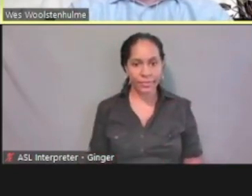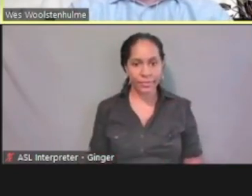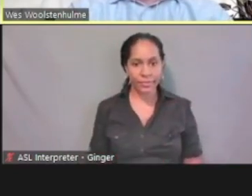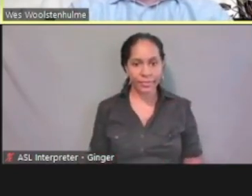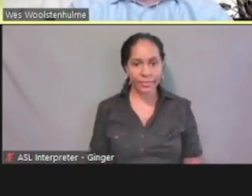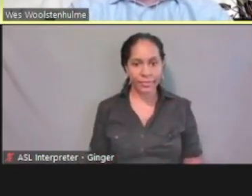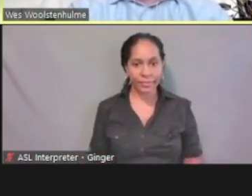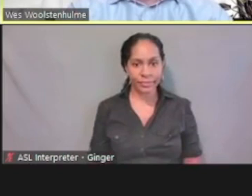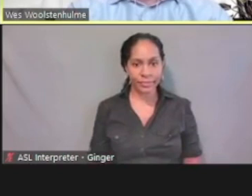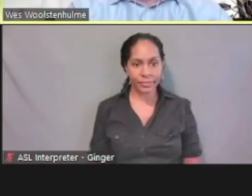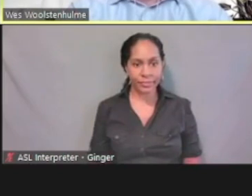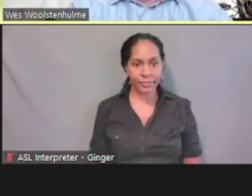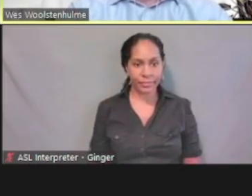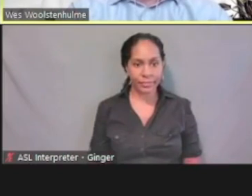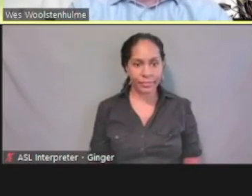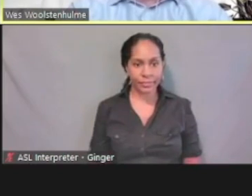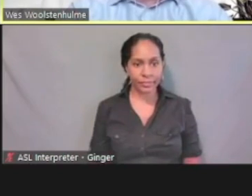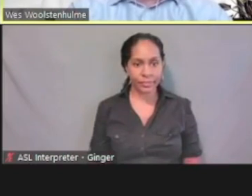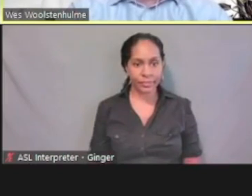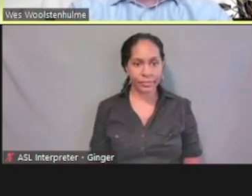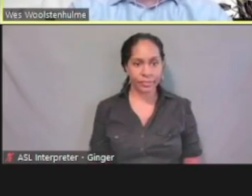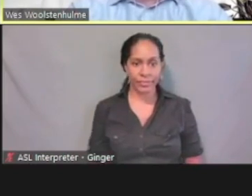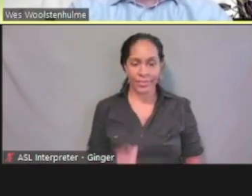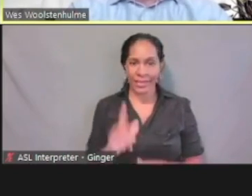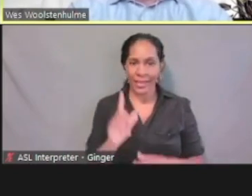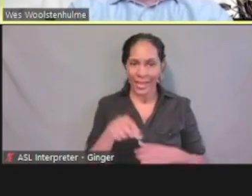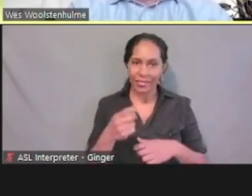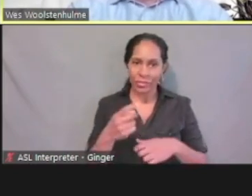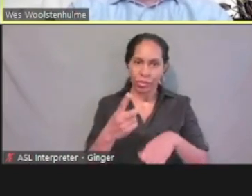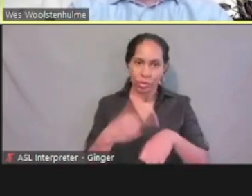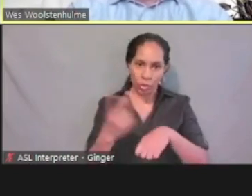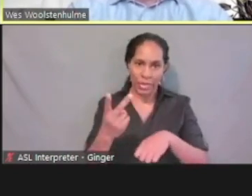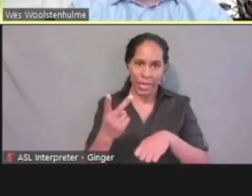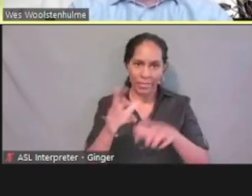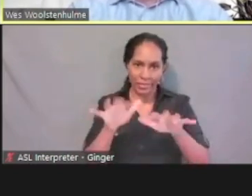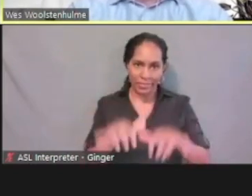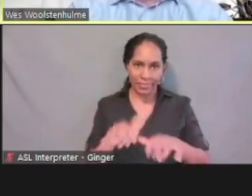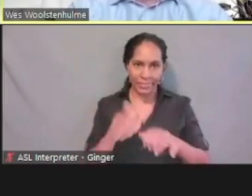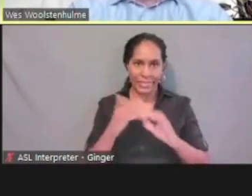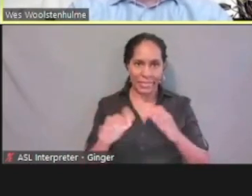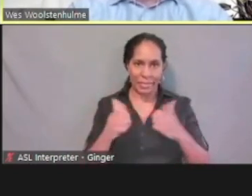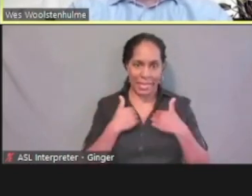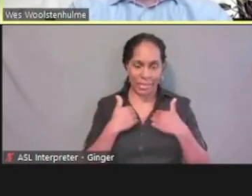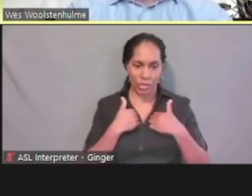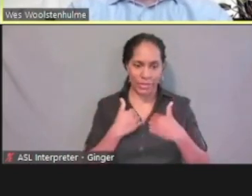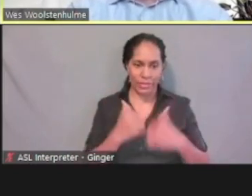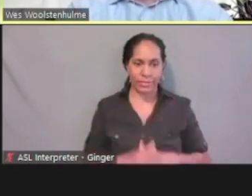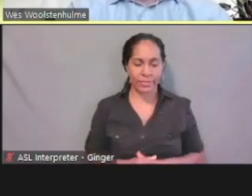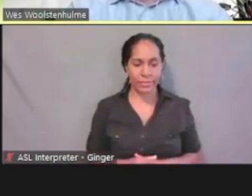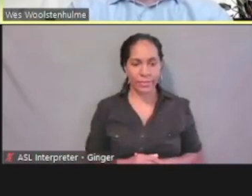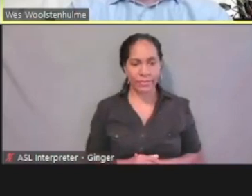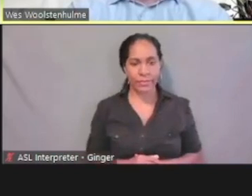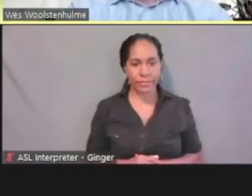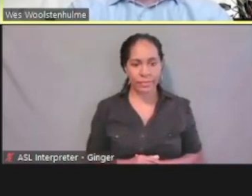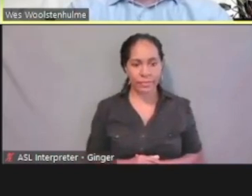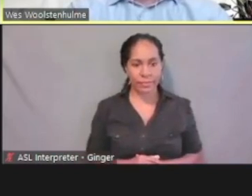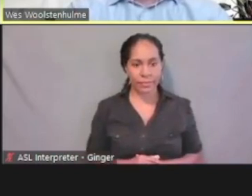And it requires me to enter it twice just to verify that is correct.